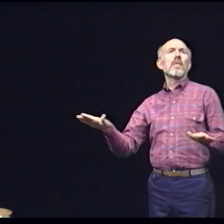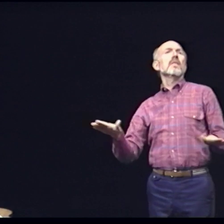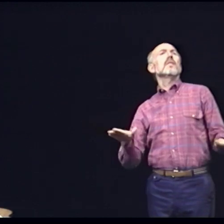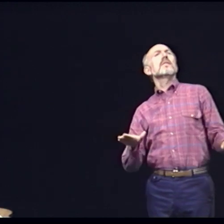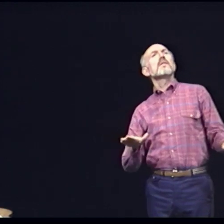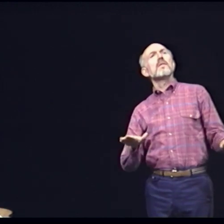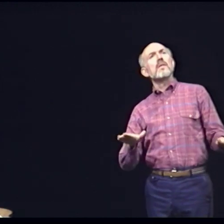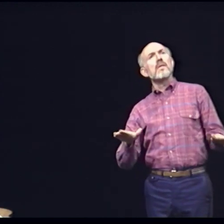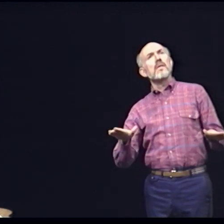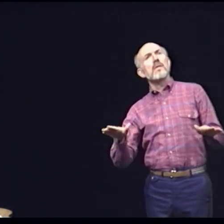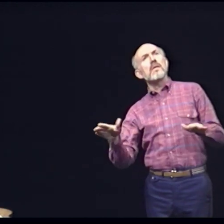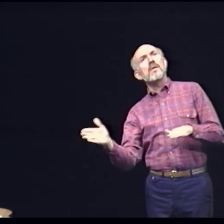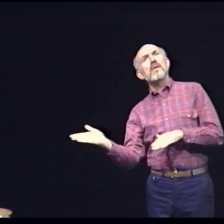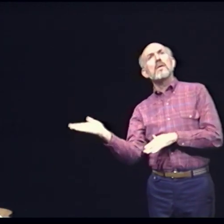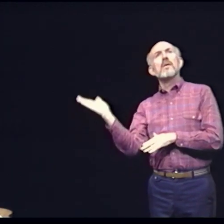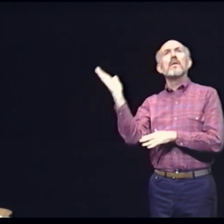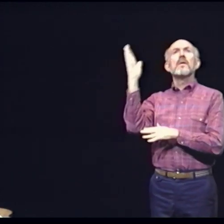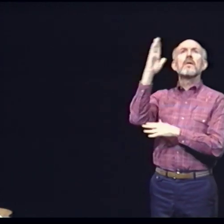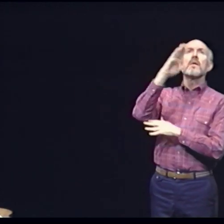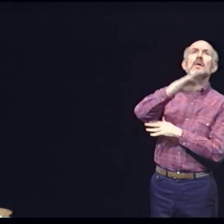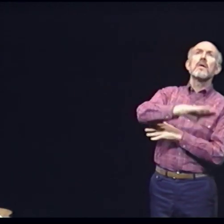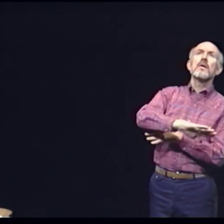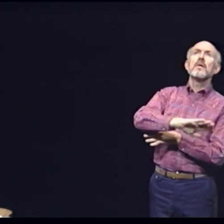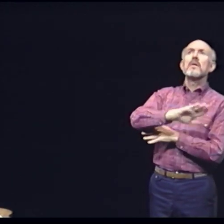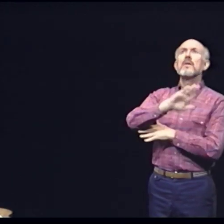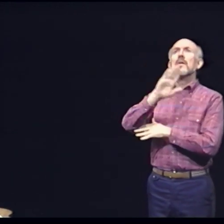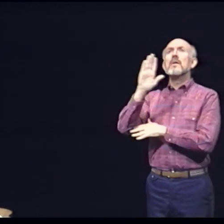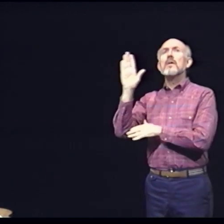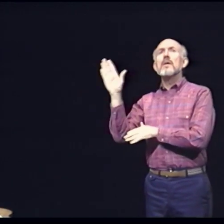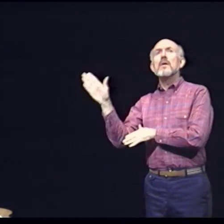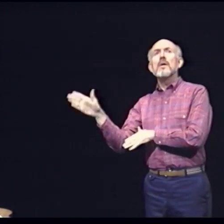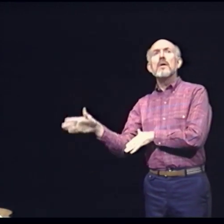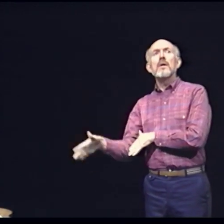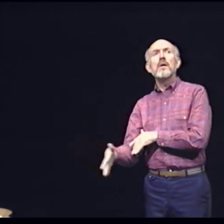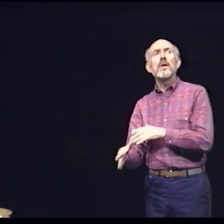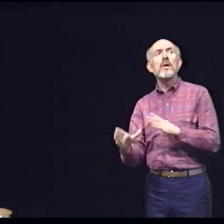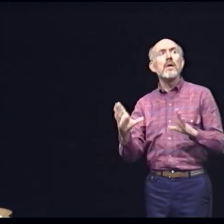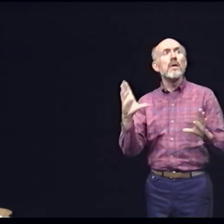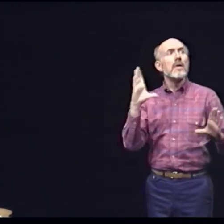They walk All day All night